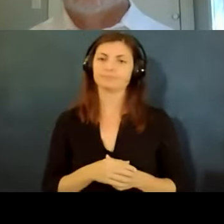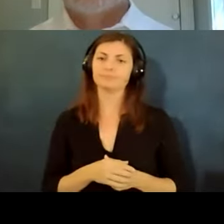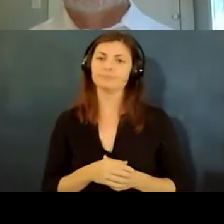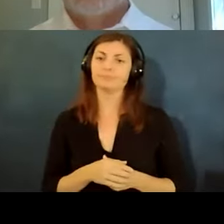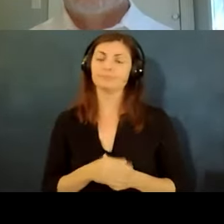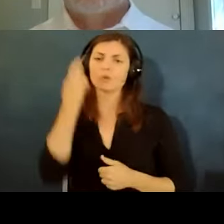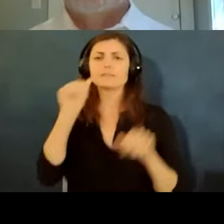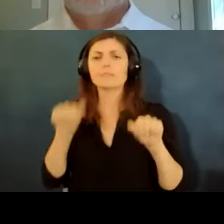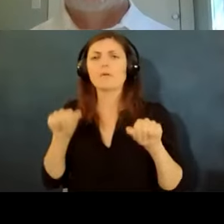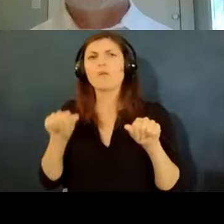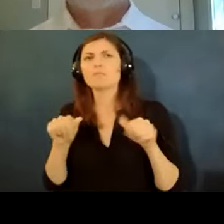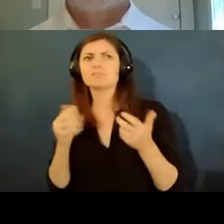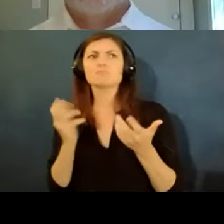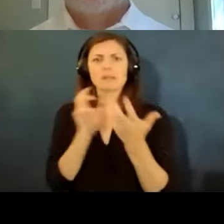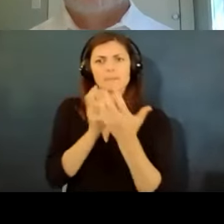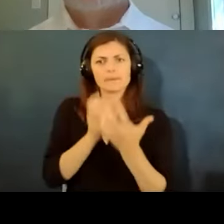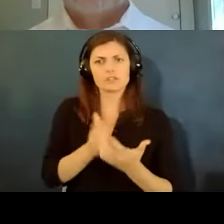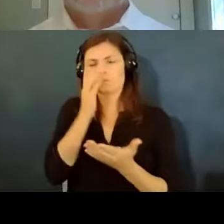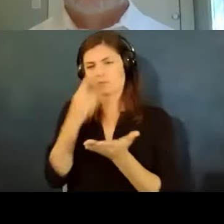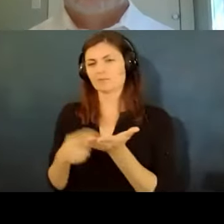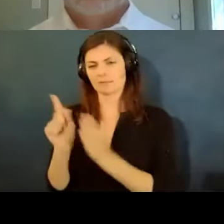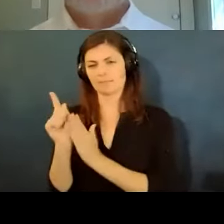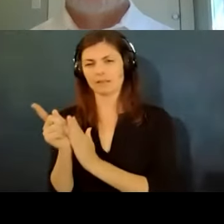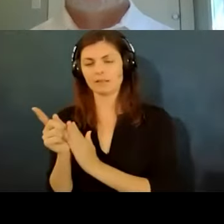going to talk about in a minute i've already mentioned that the ada requires